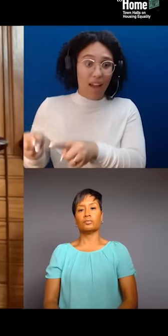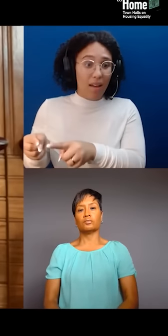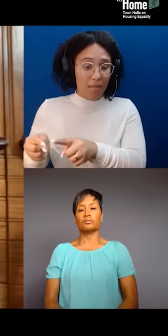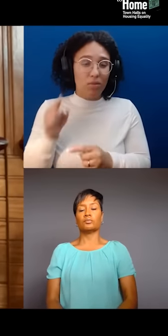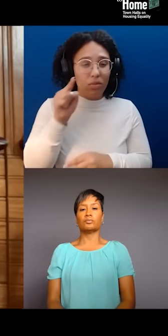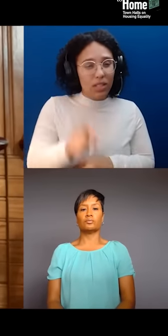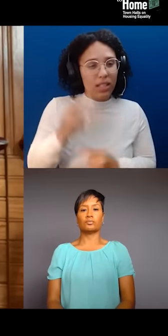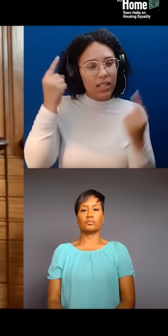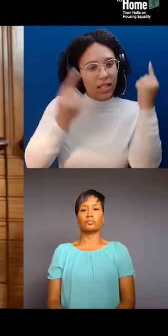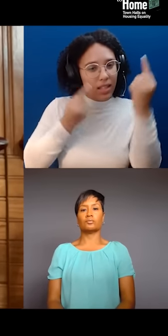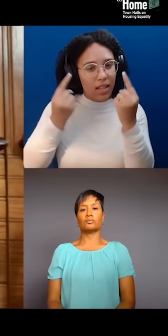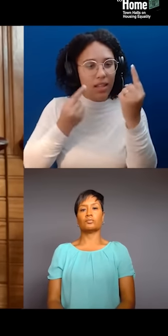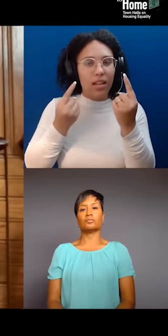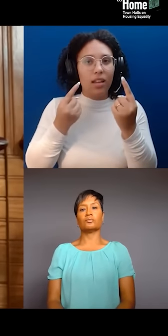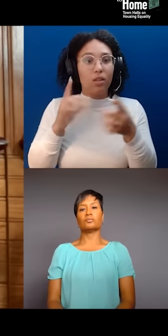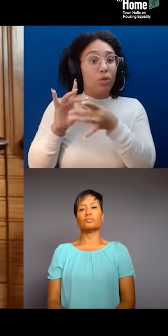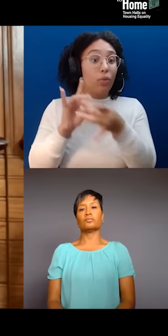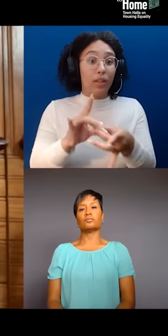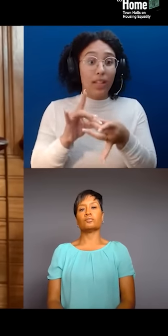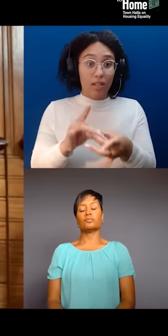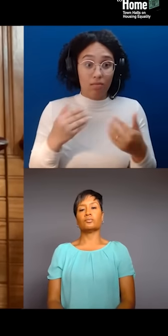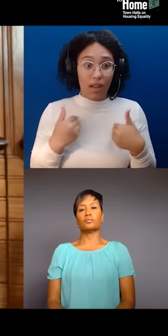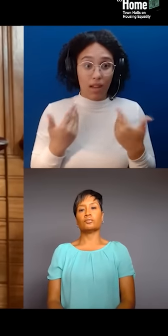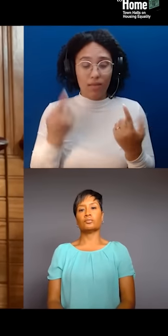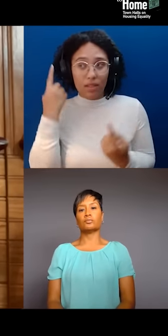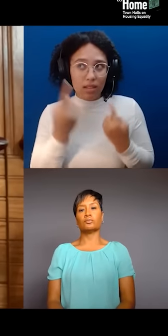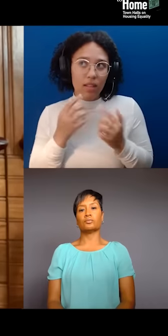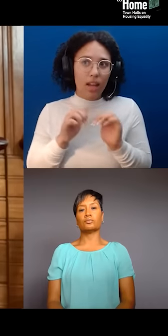and sustainably, always already from the question of,